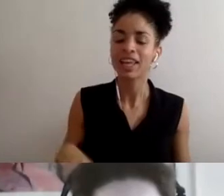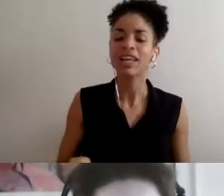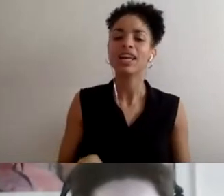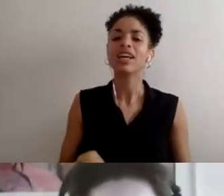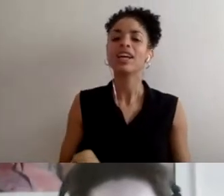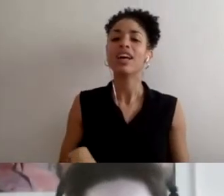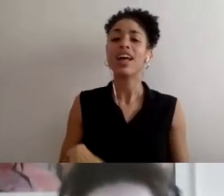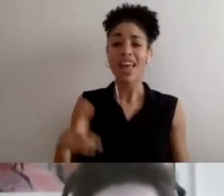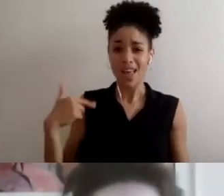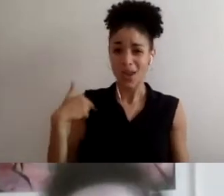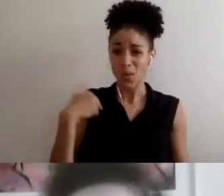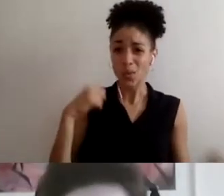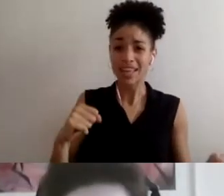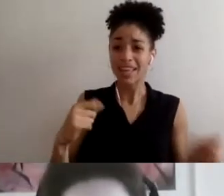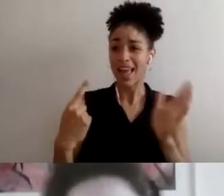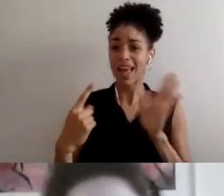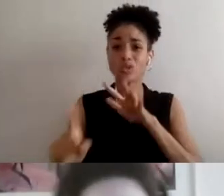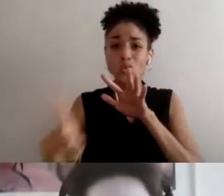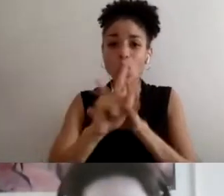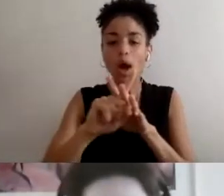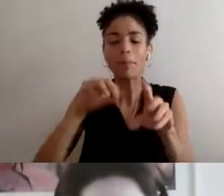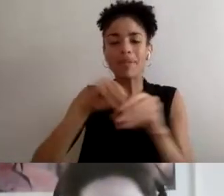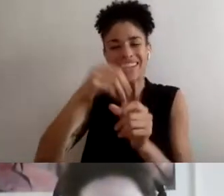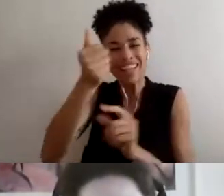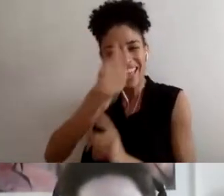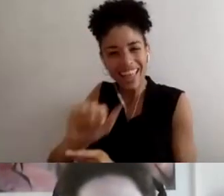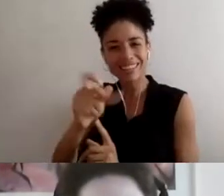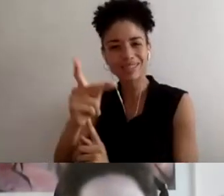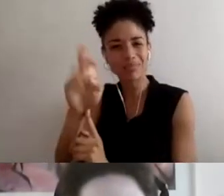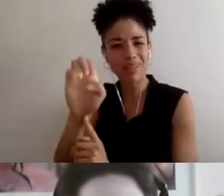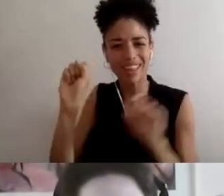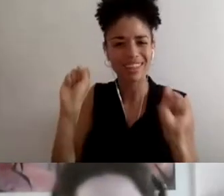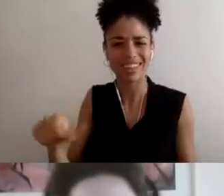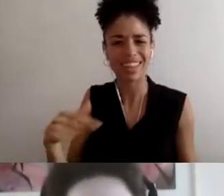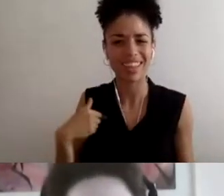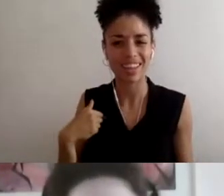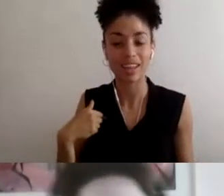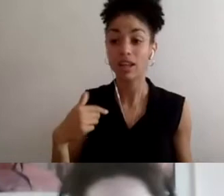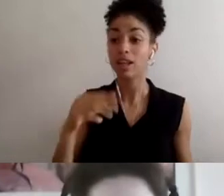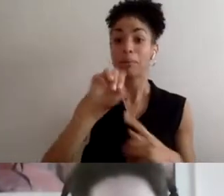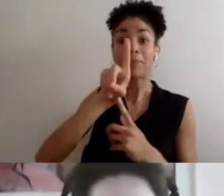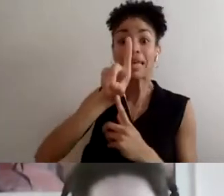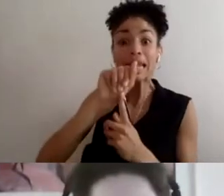represented everywhere. Like in the media everywhere. Give us a chance,